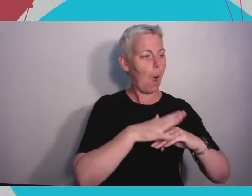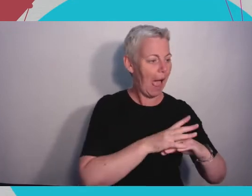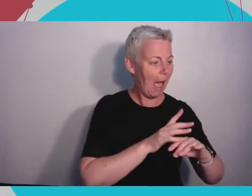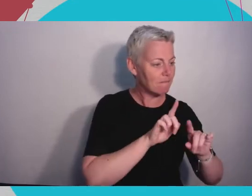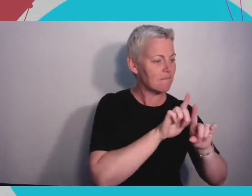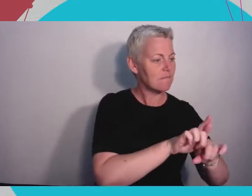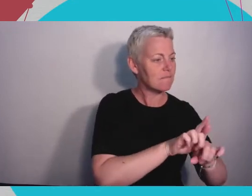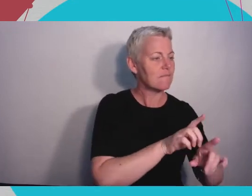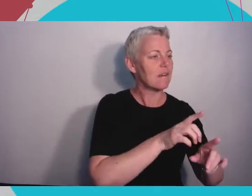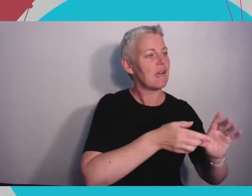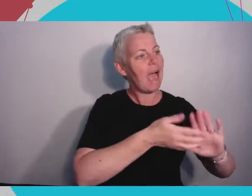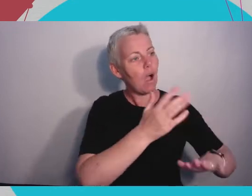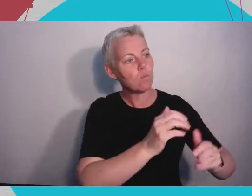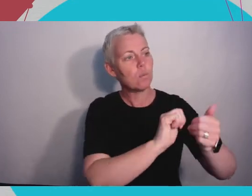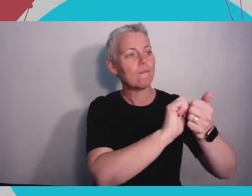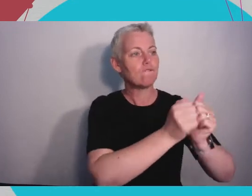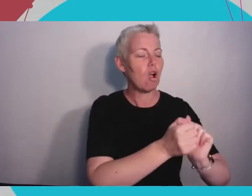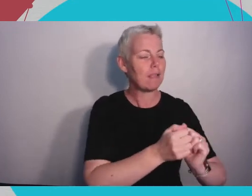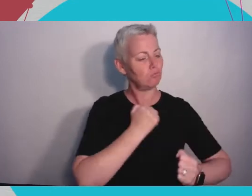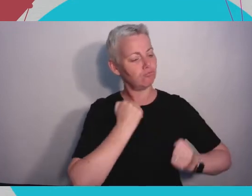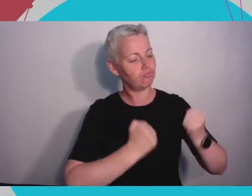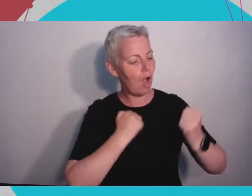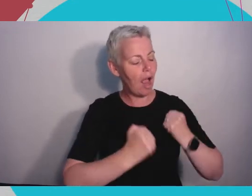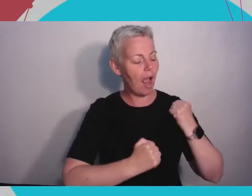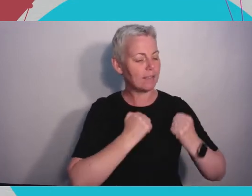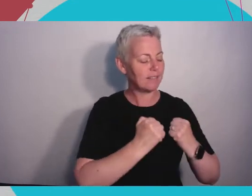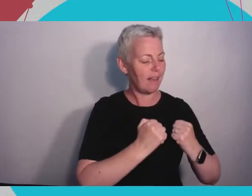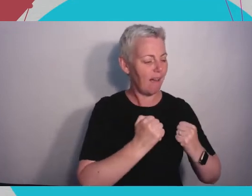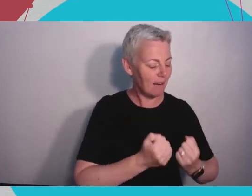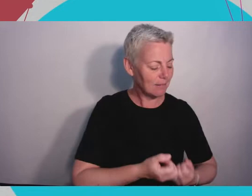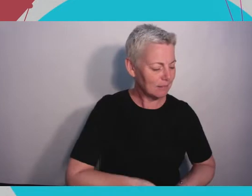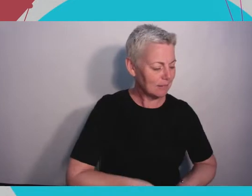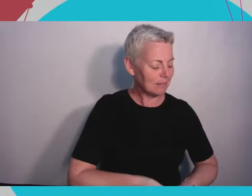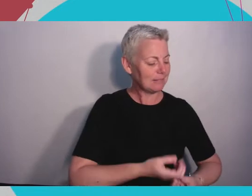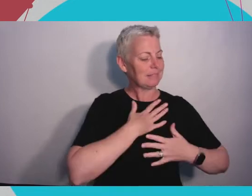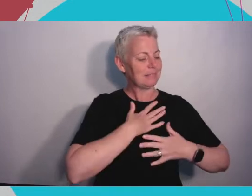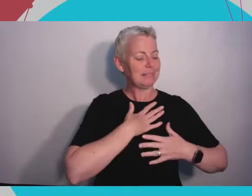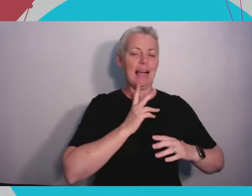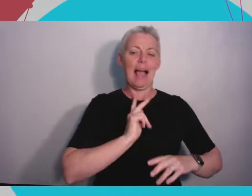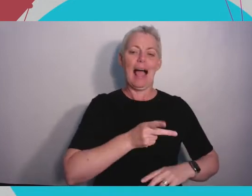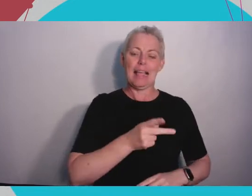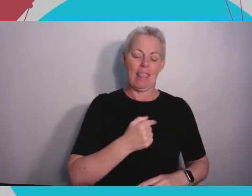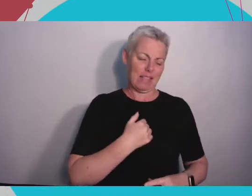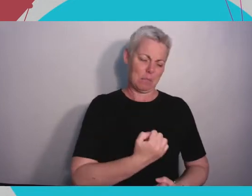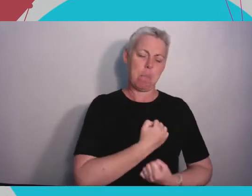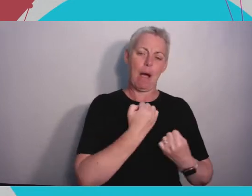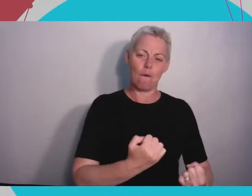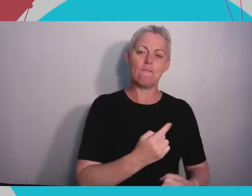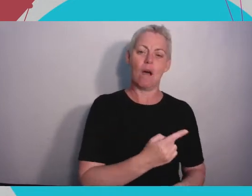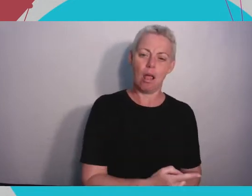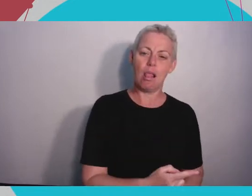and I think that is the most powerful motivating factor that you can have.